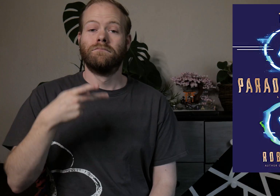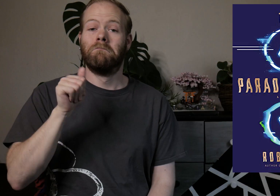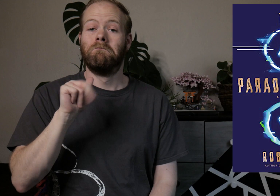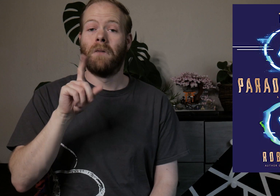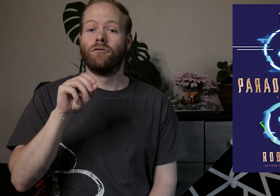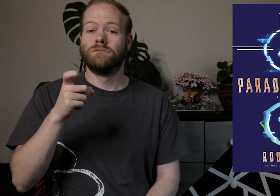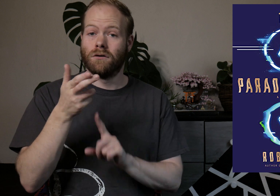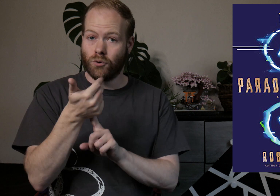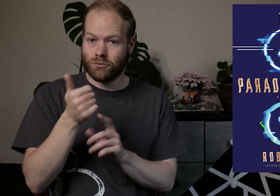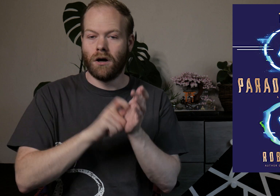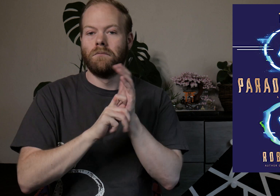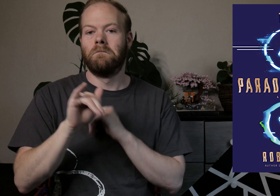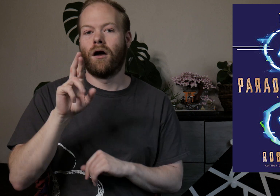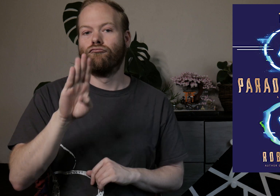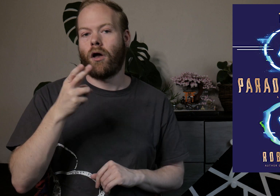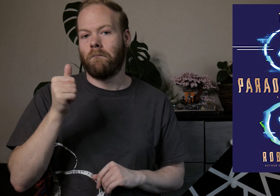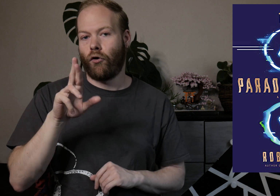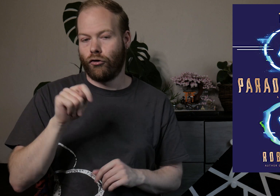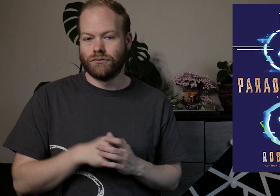The Paradox Hotel by Rob Hart.